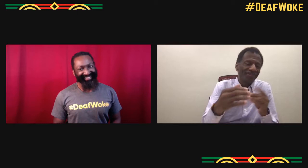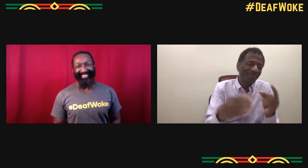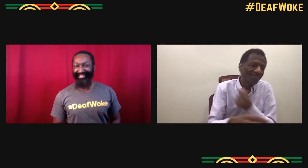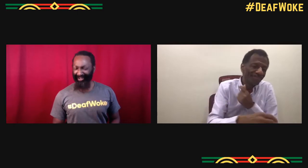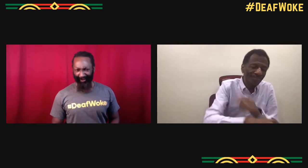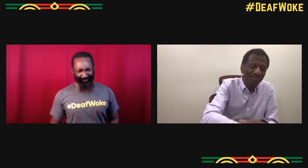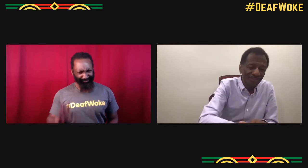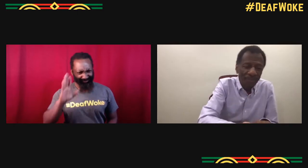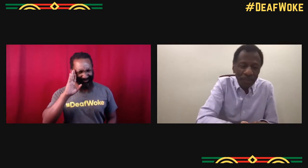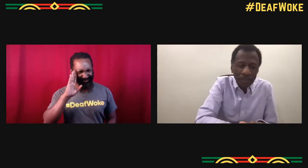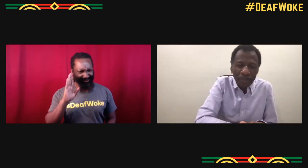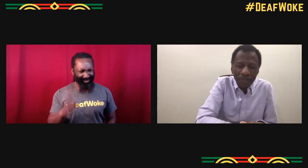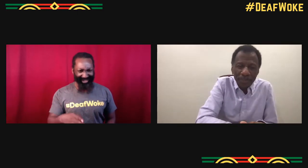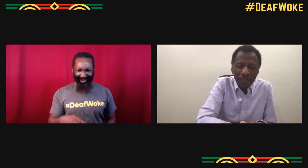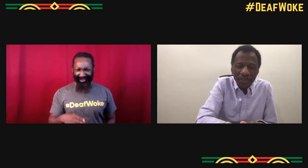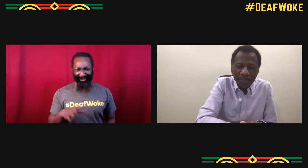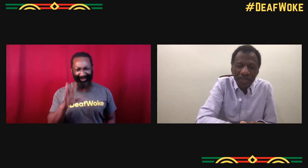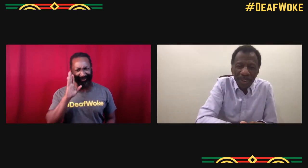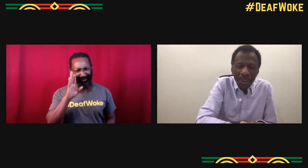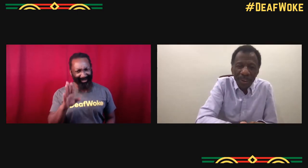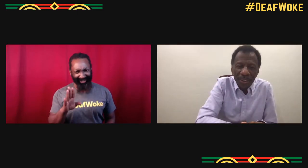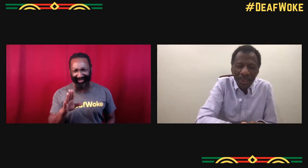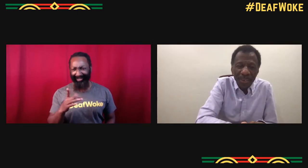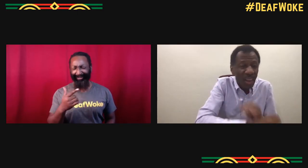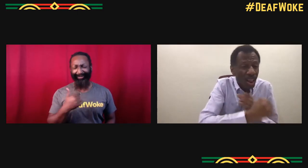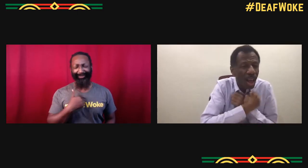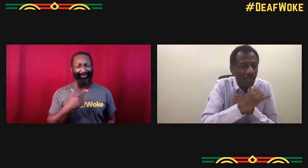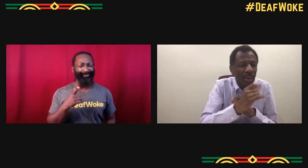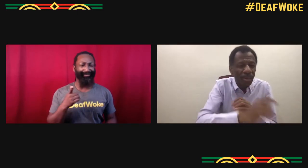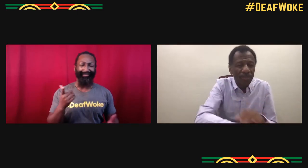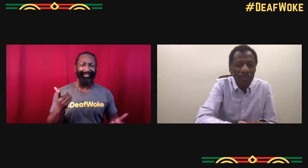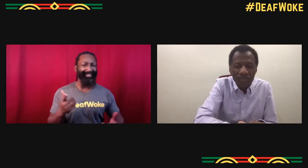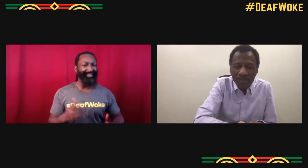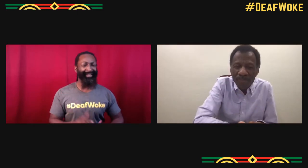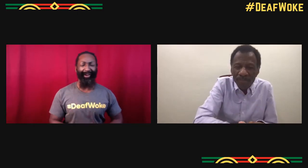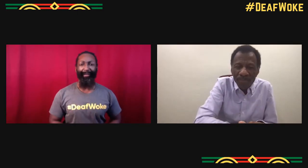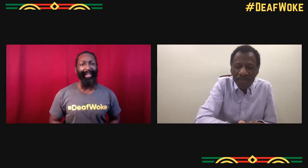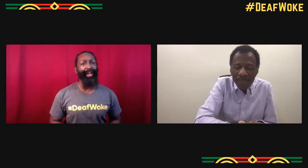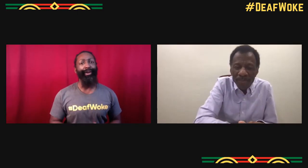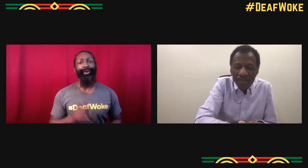I was there for kind of one year. It would have been nice to be there a little longer, but it was short and sweet.